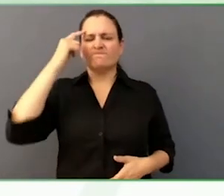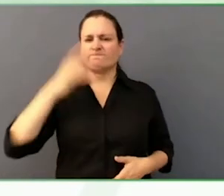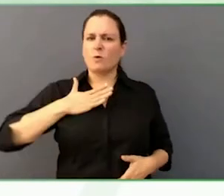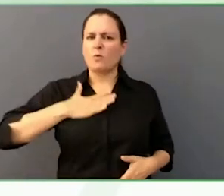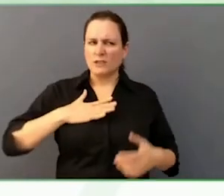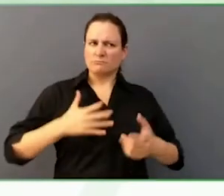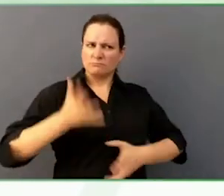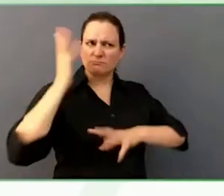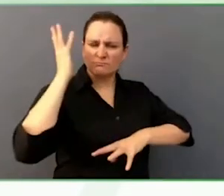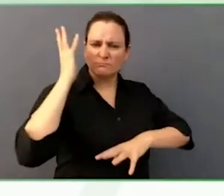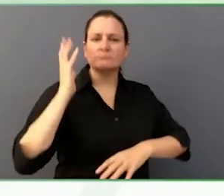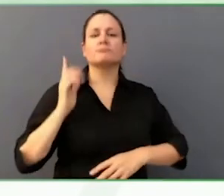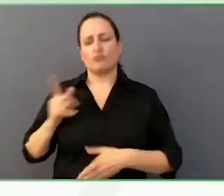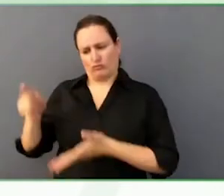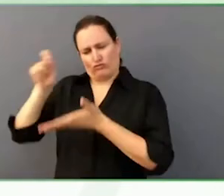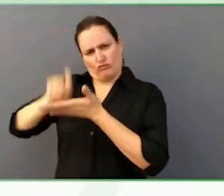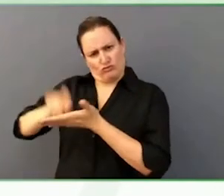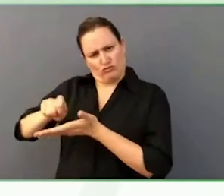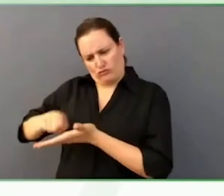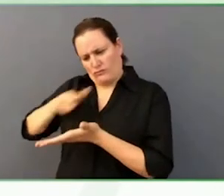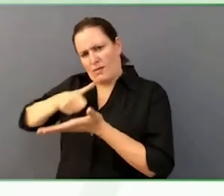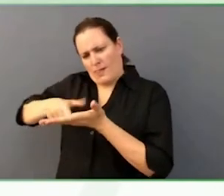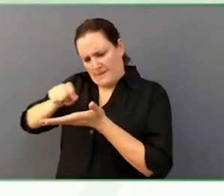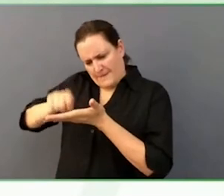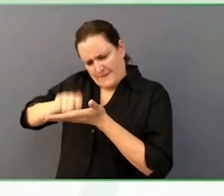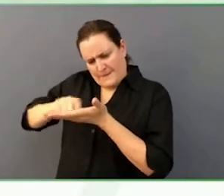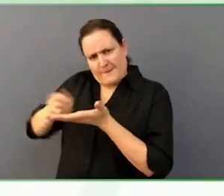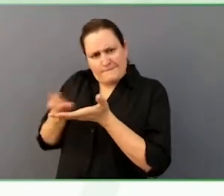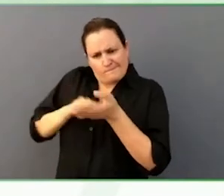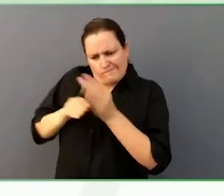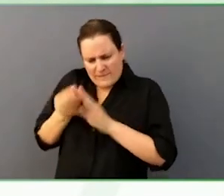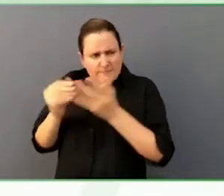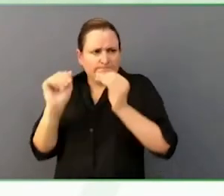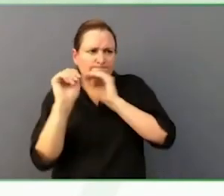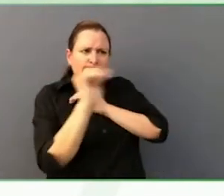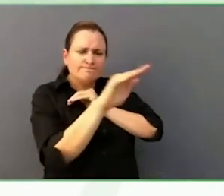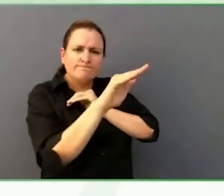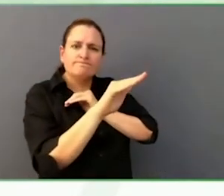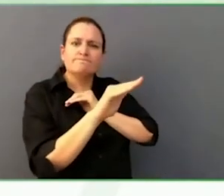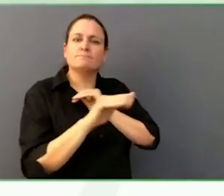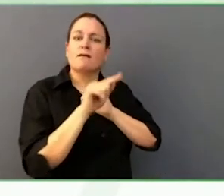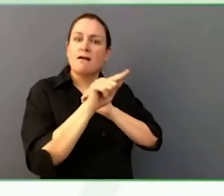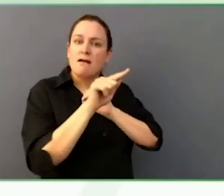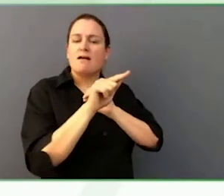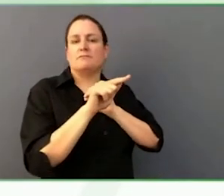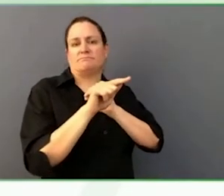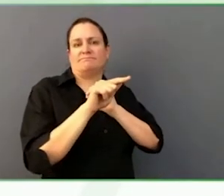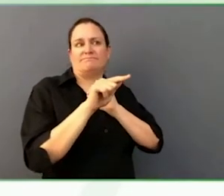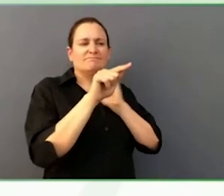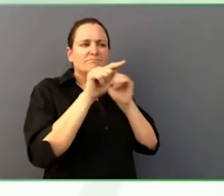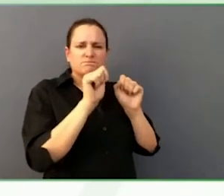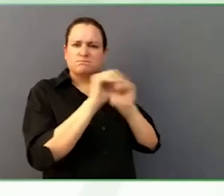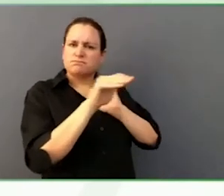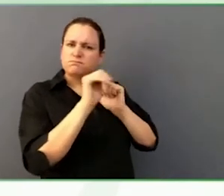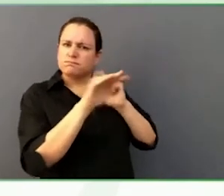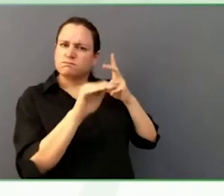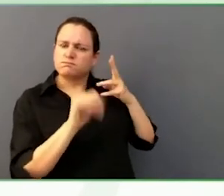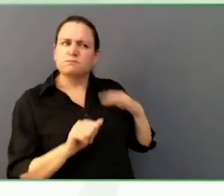Often, his letters have to do with the role of sports in his life, and